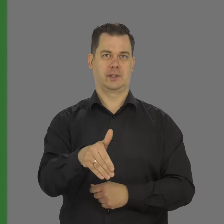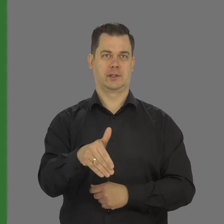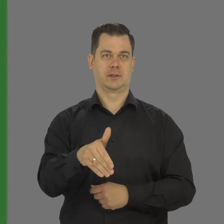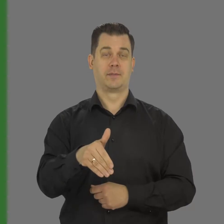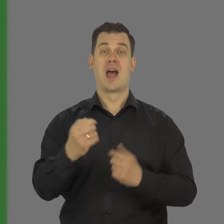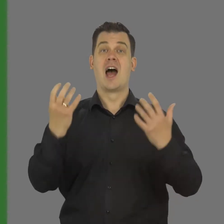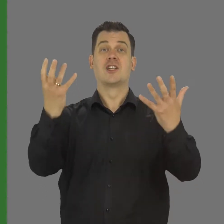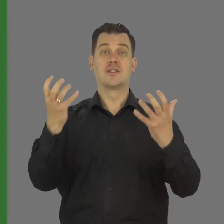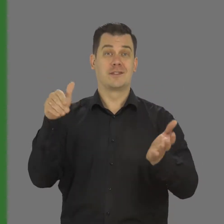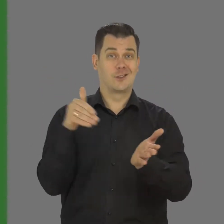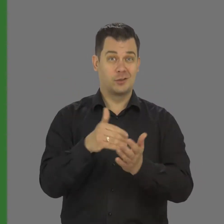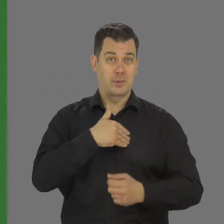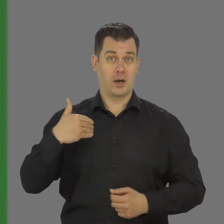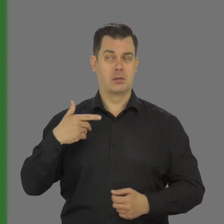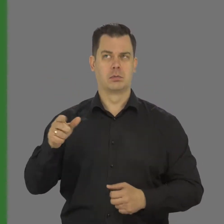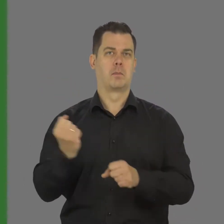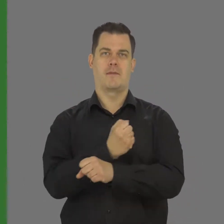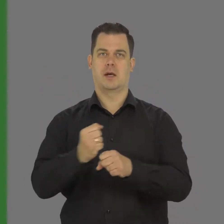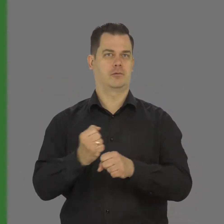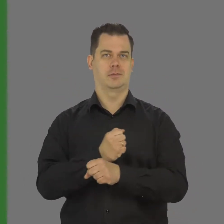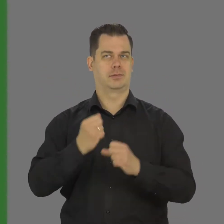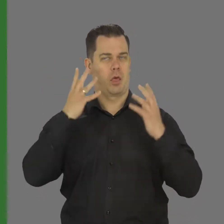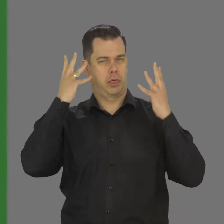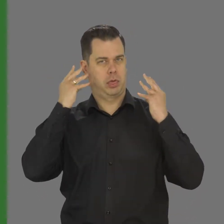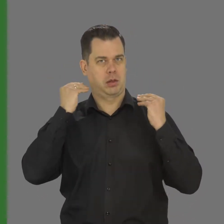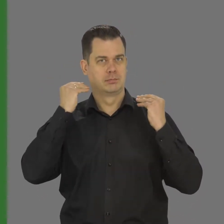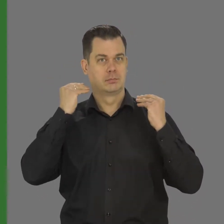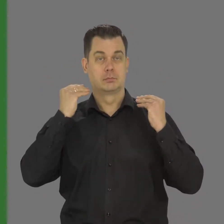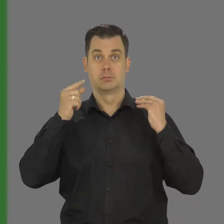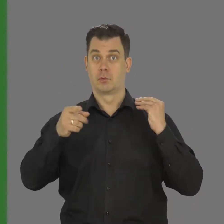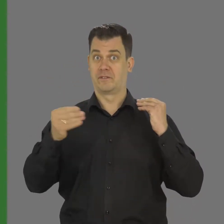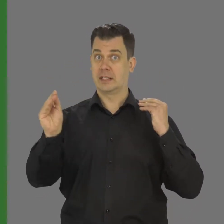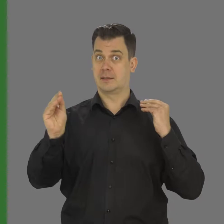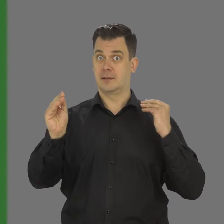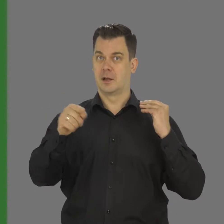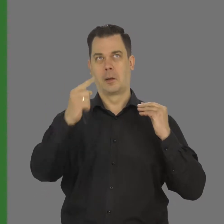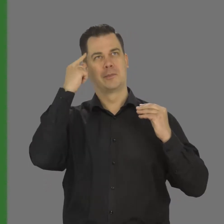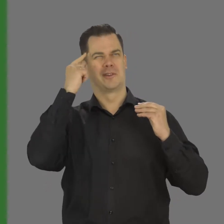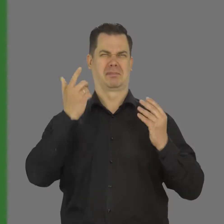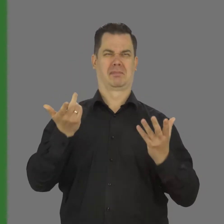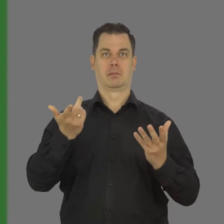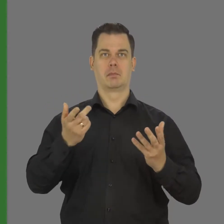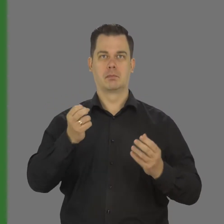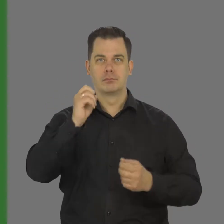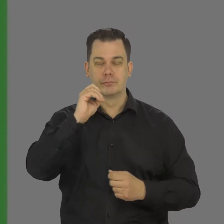and 900 thousand Poles severely impaired hearing. It's more than you thought, right? And do you know what you rely on?